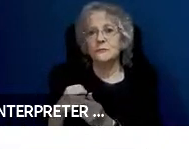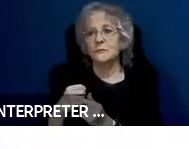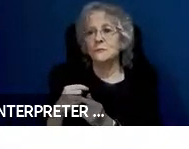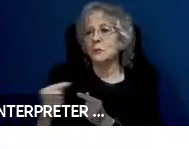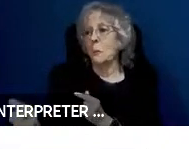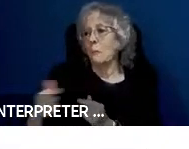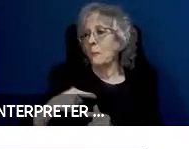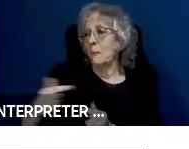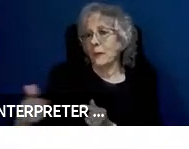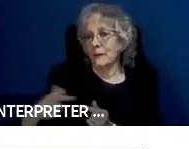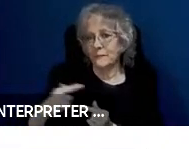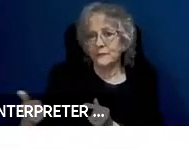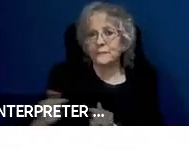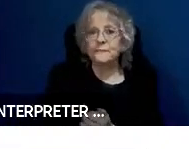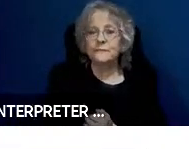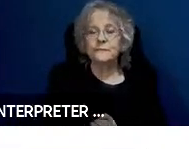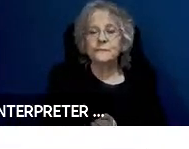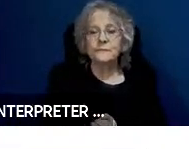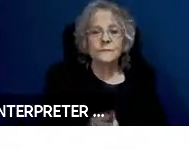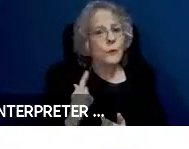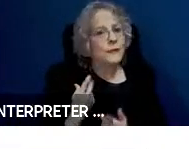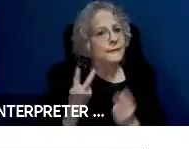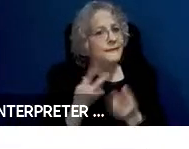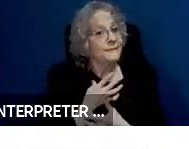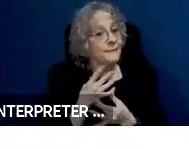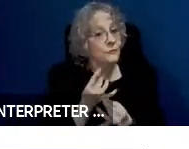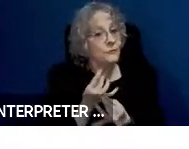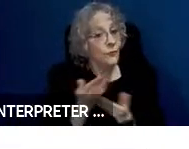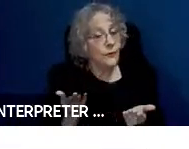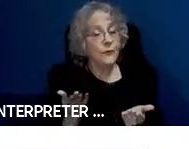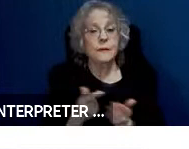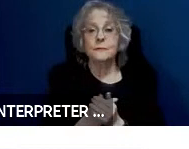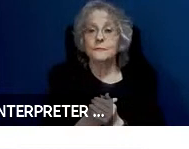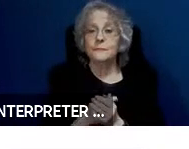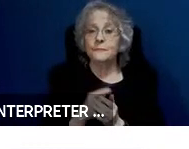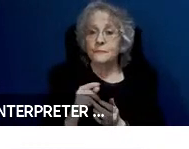There is one thing interesting I want to point out is that internet browsers that are installed